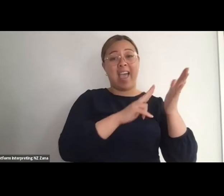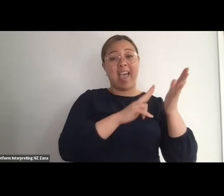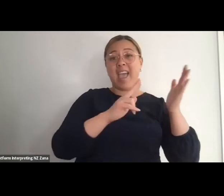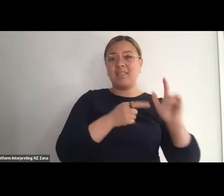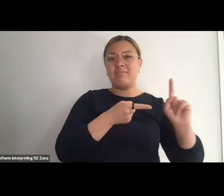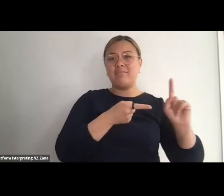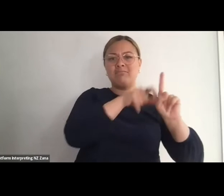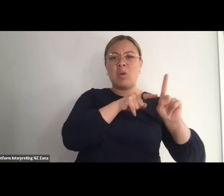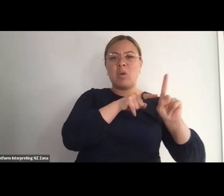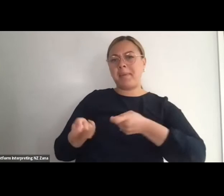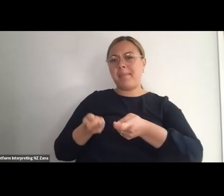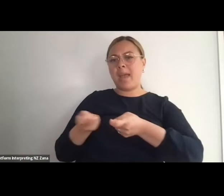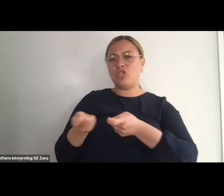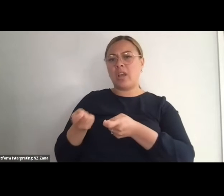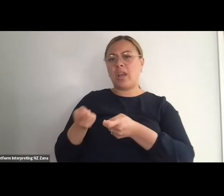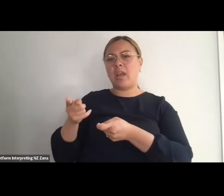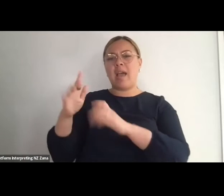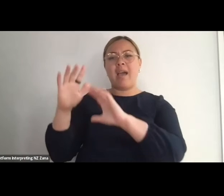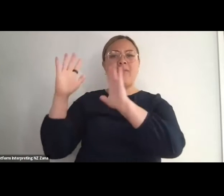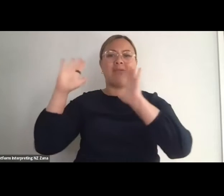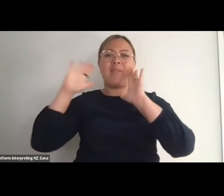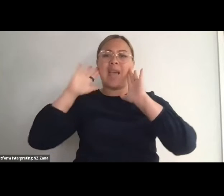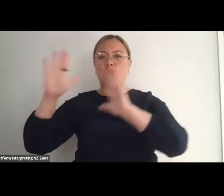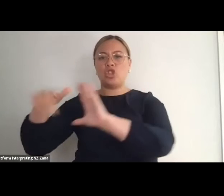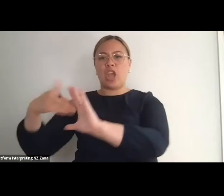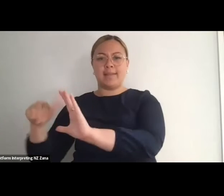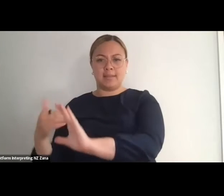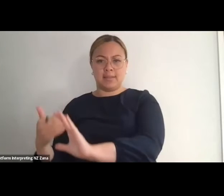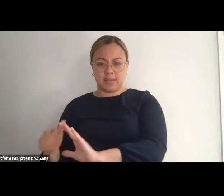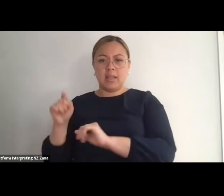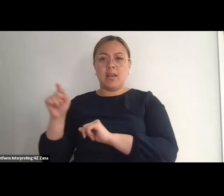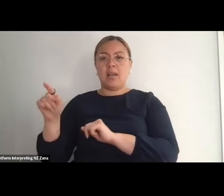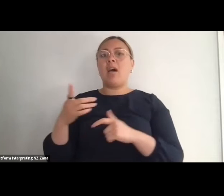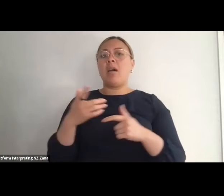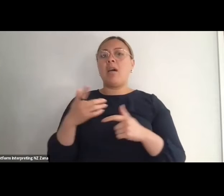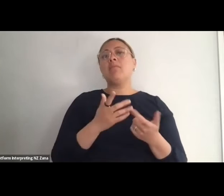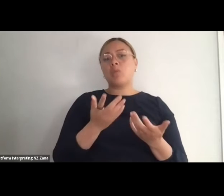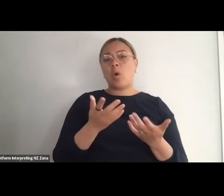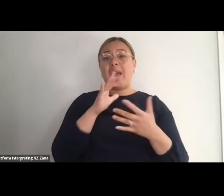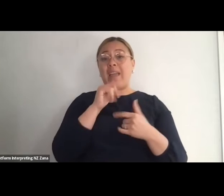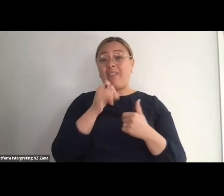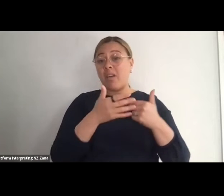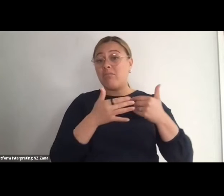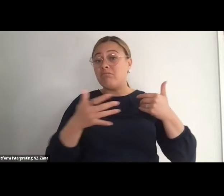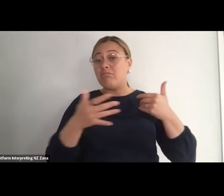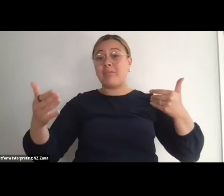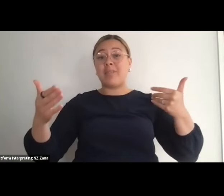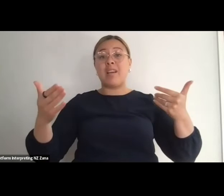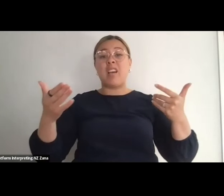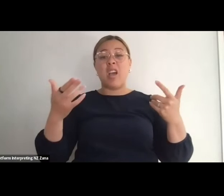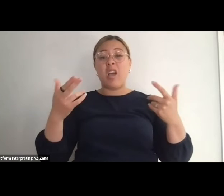If you're joining us later down the road, welcome, this will be up probably within four